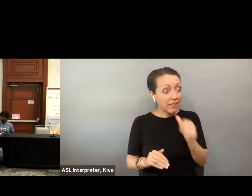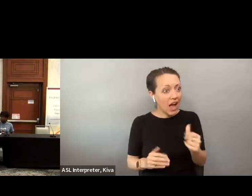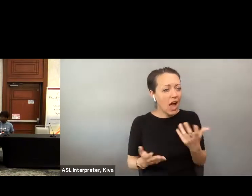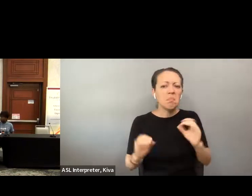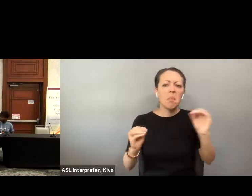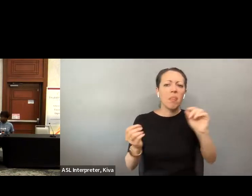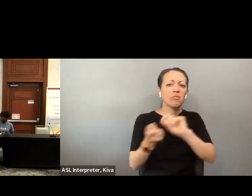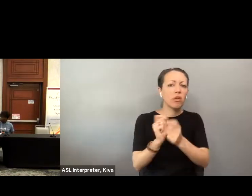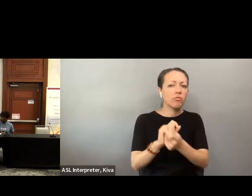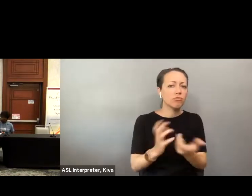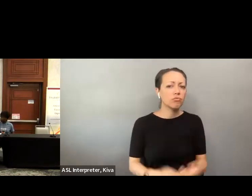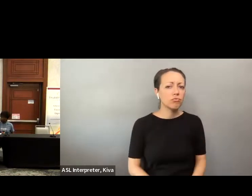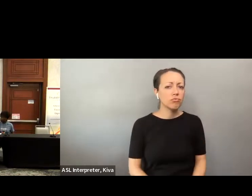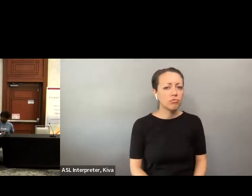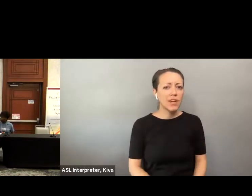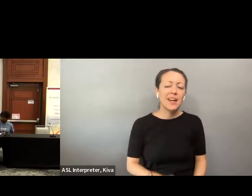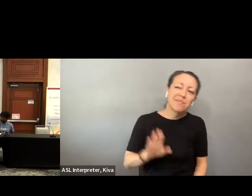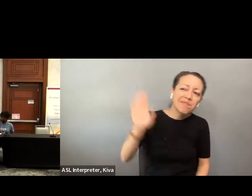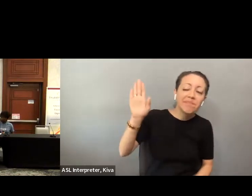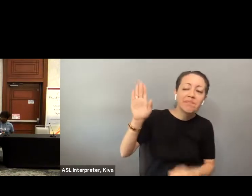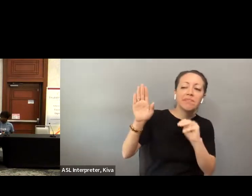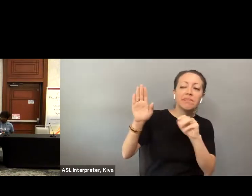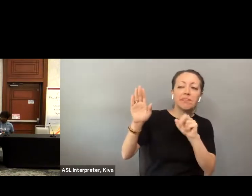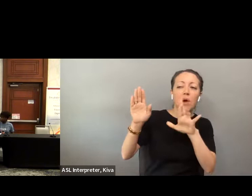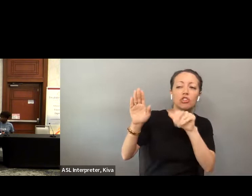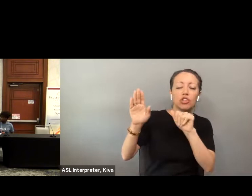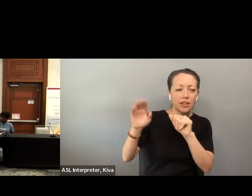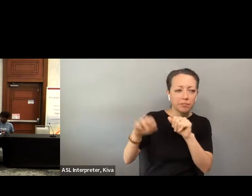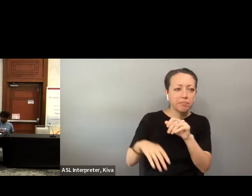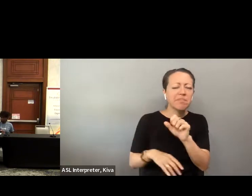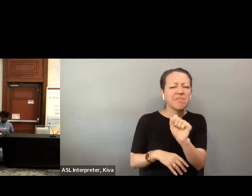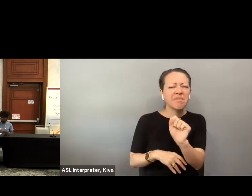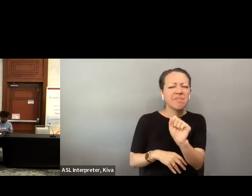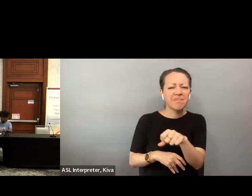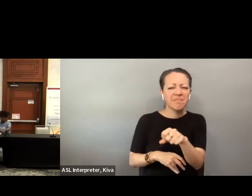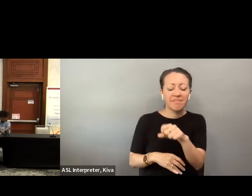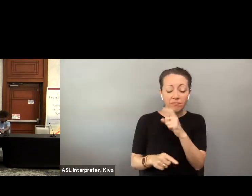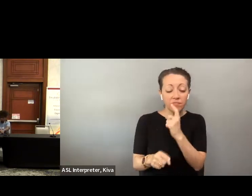old story that we have. Unless we are out there and advocate, it will not happen. » This is Marsha. I think, too